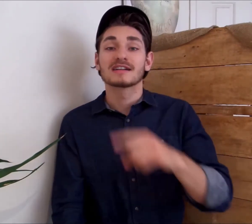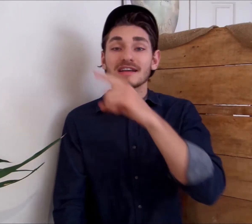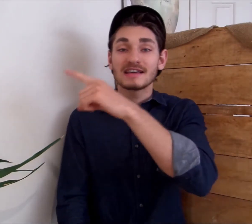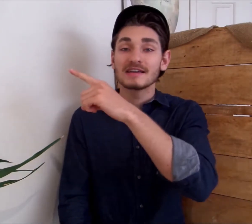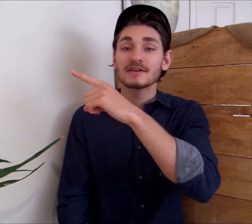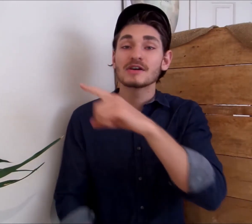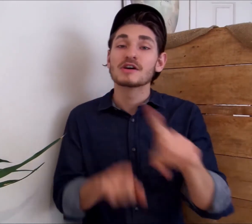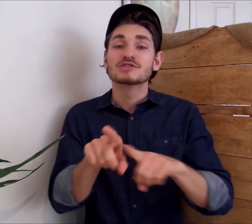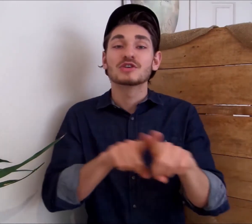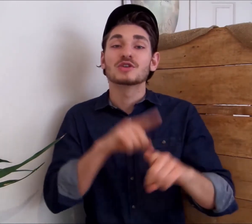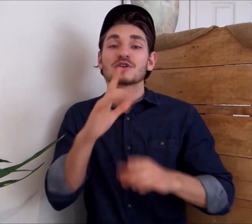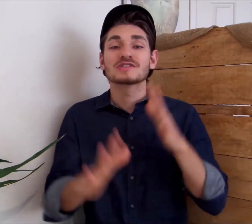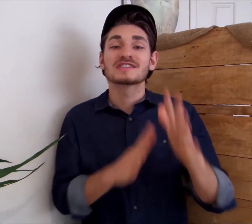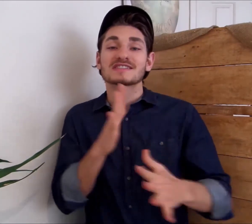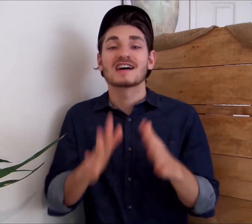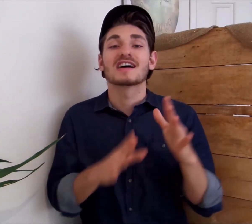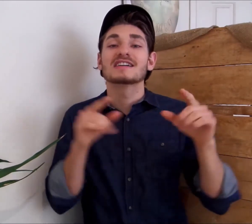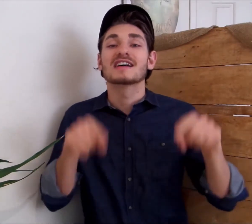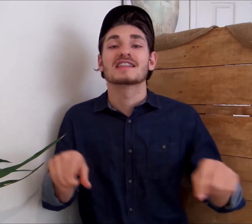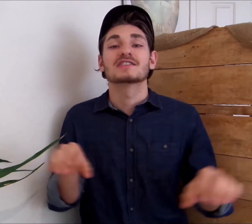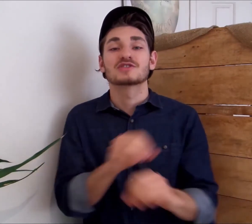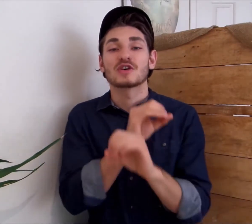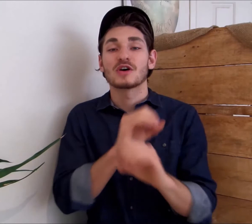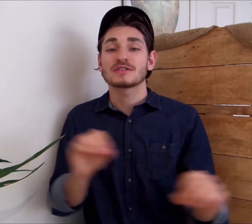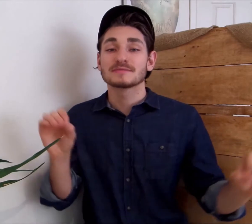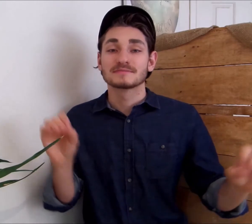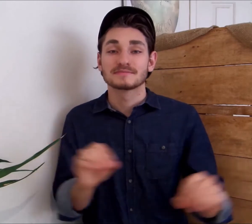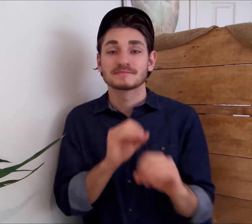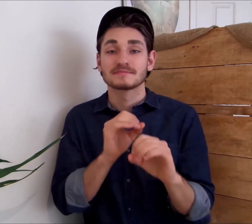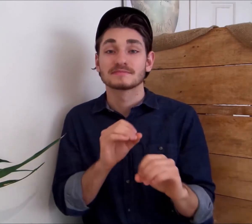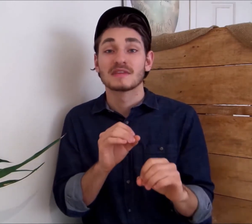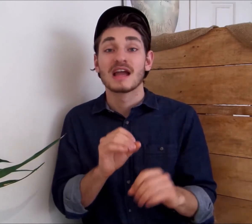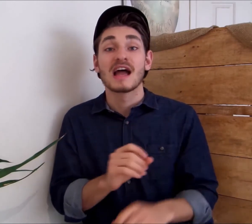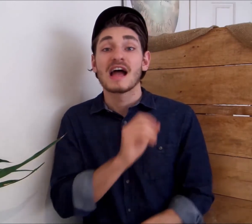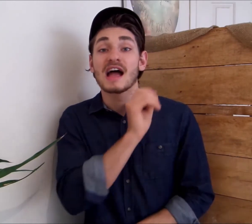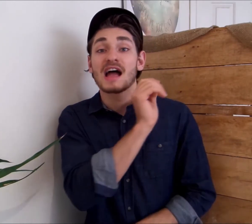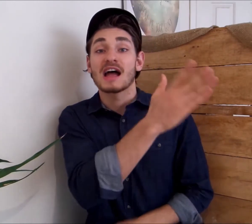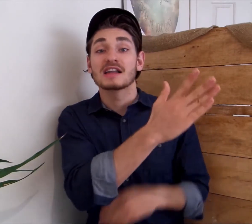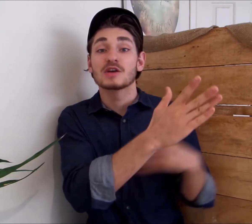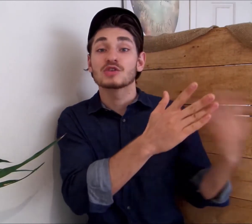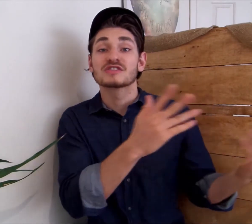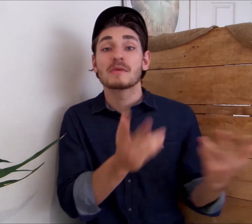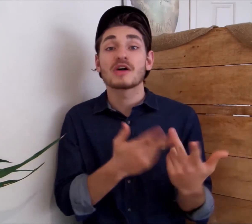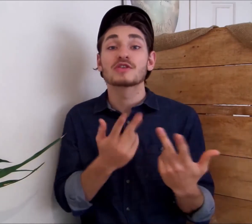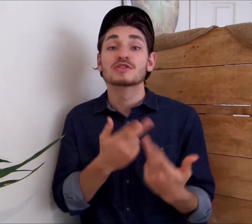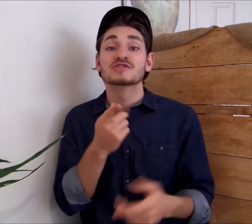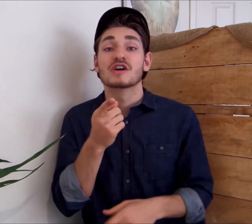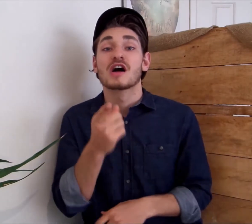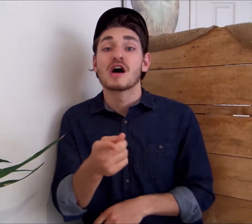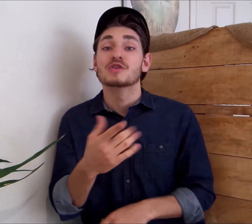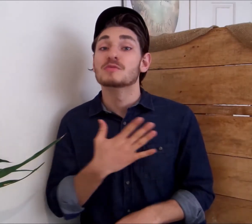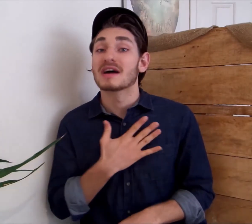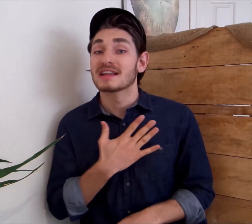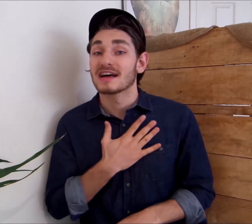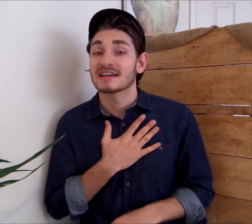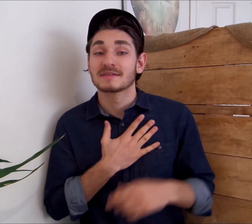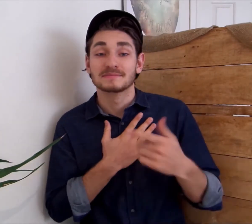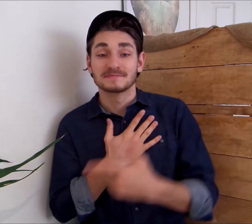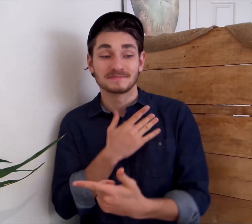click here to learn to sign this song and here are son others you may like